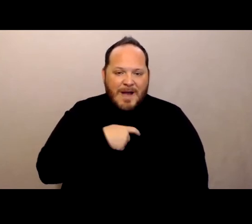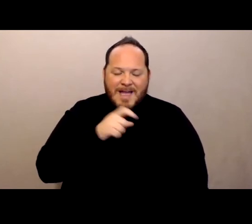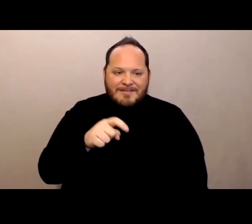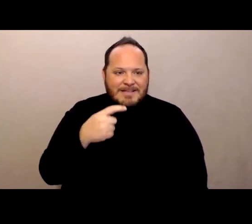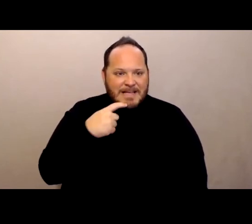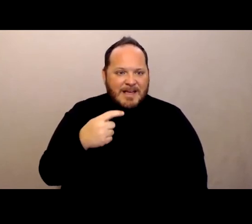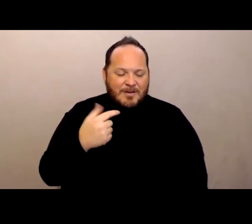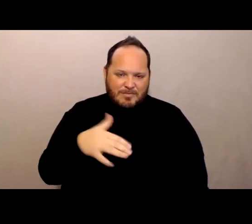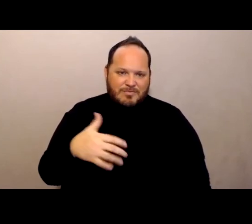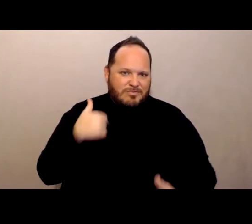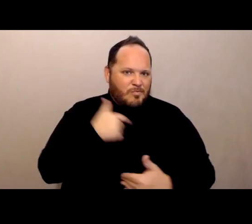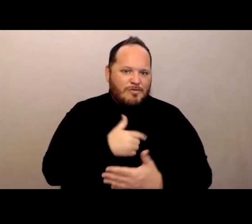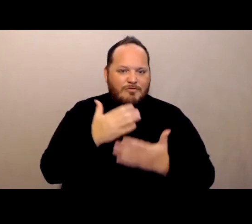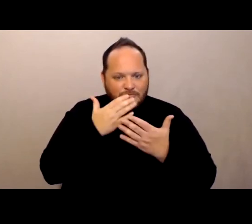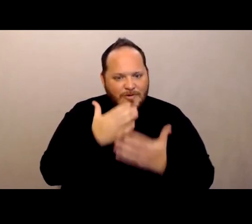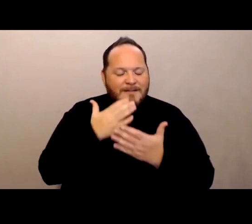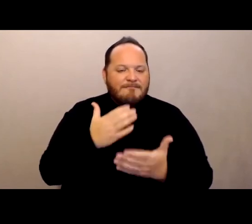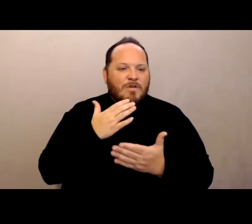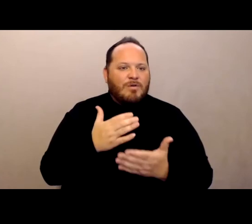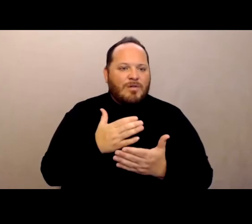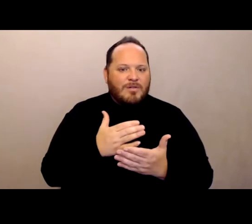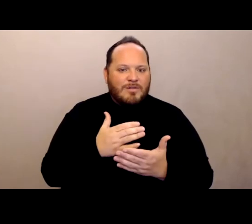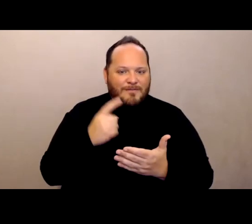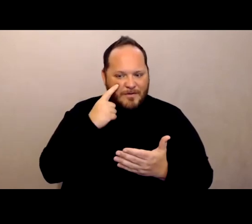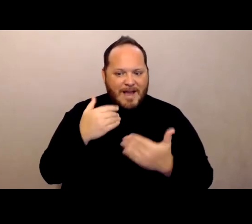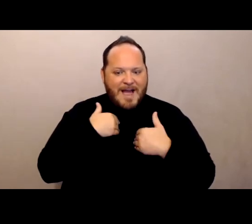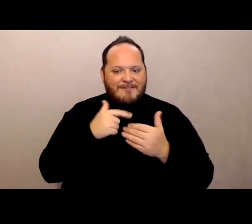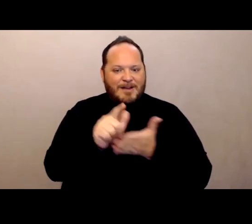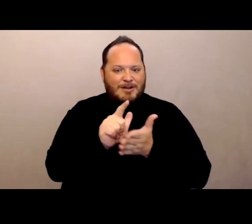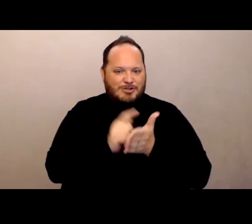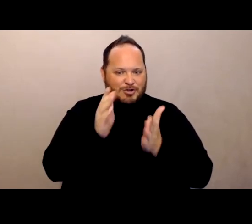for having attorneys like you and organizations like CANHR